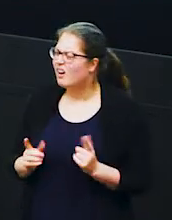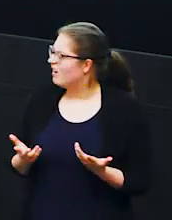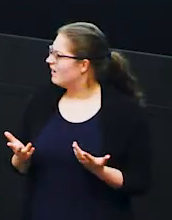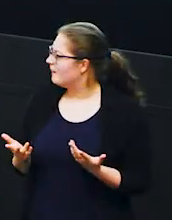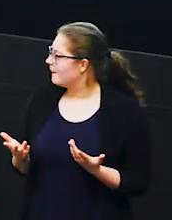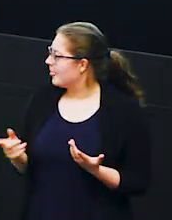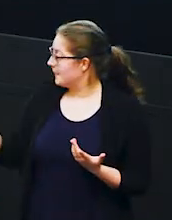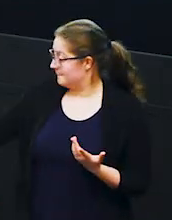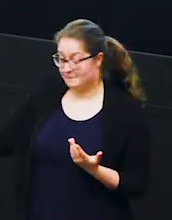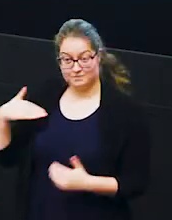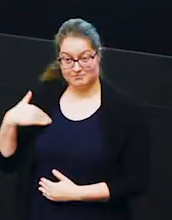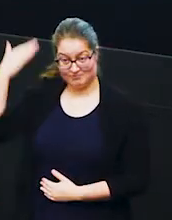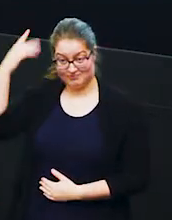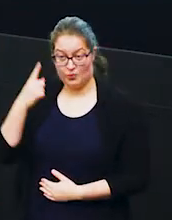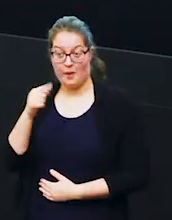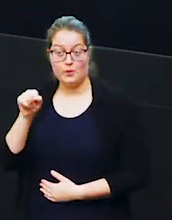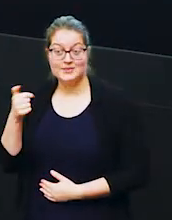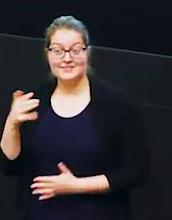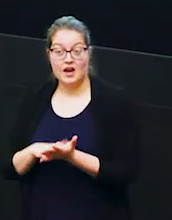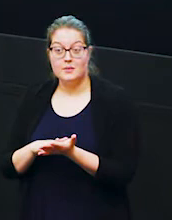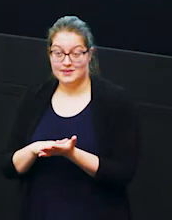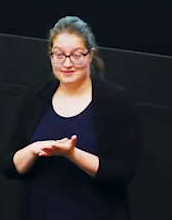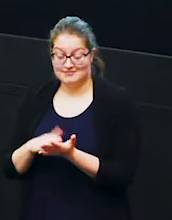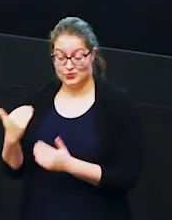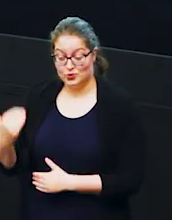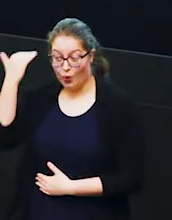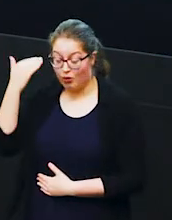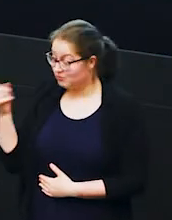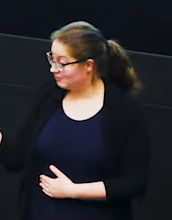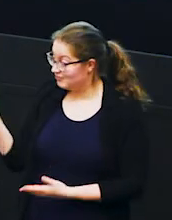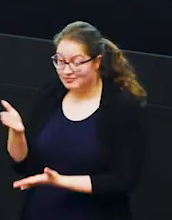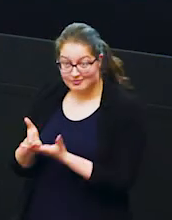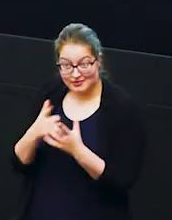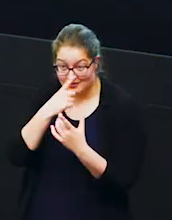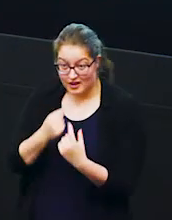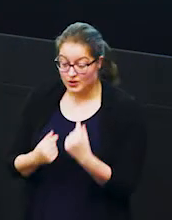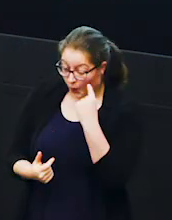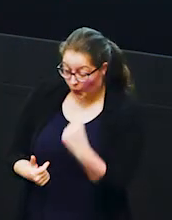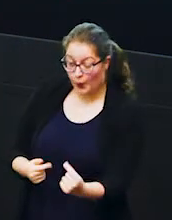i'm 1.65 meters tall so can you imagine how big that tusk is now yeah